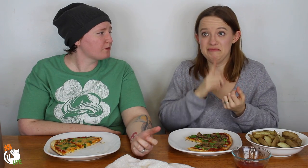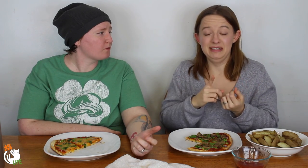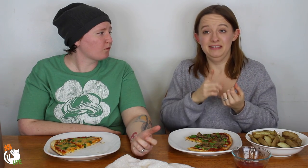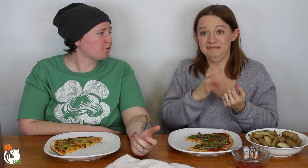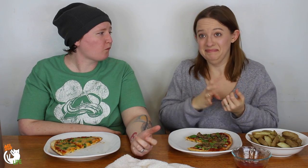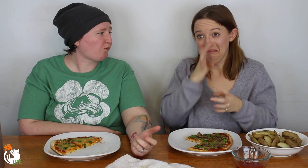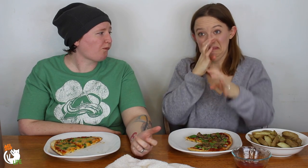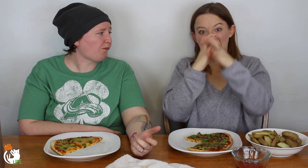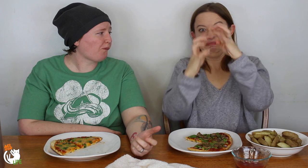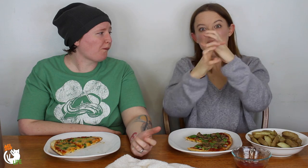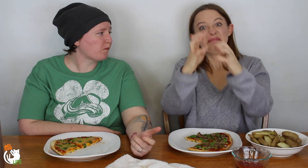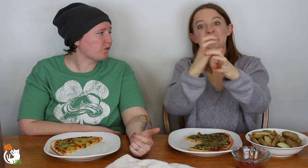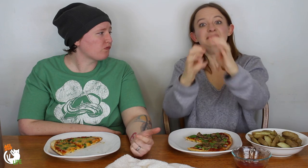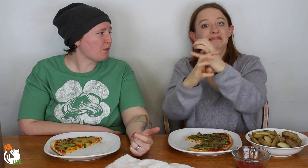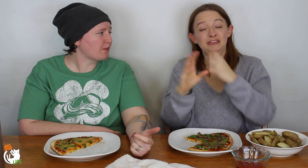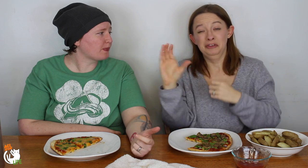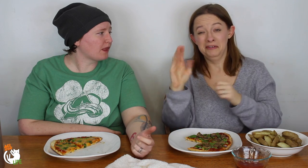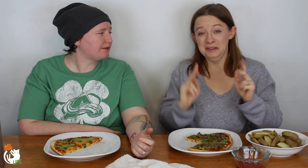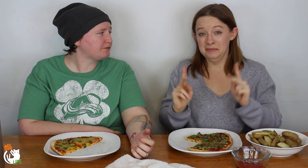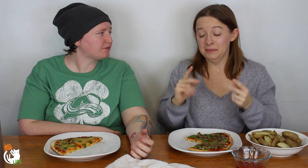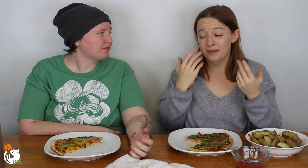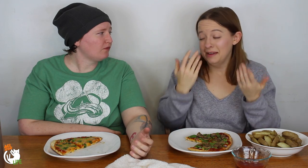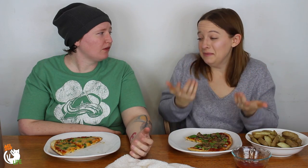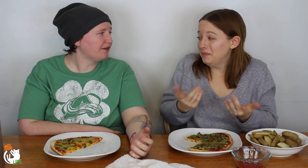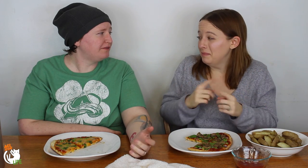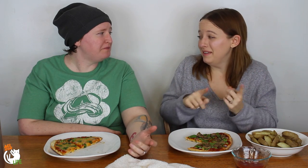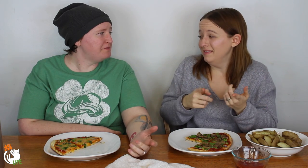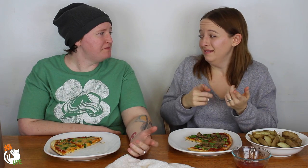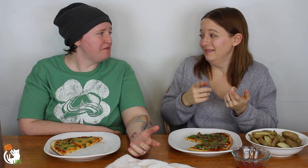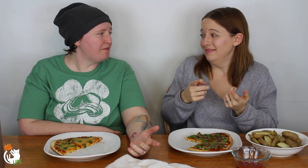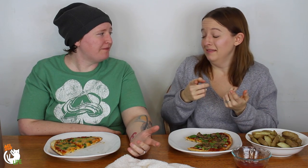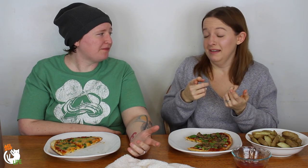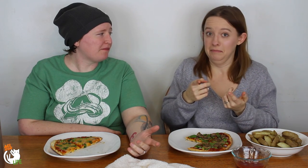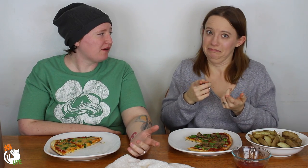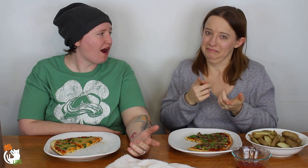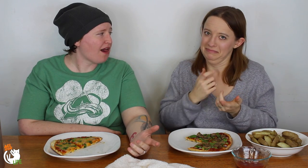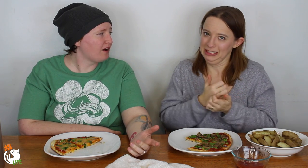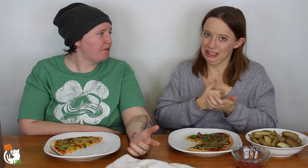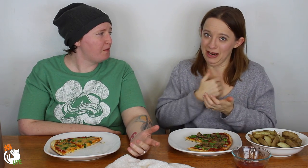Maybe really, highly conservative people. I don't know.